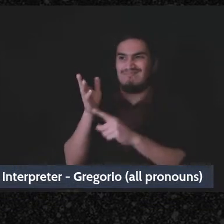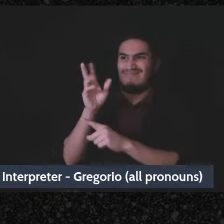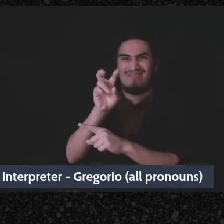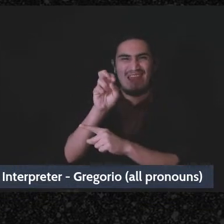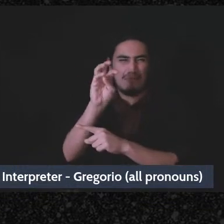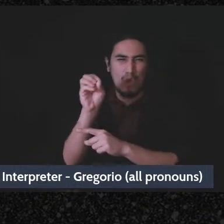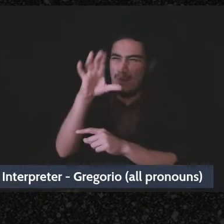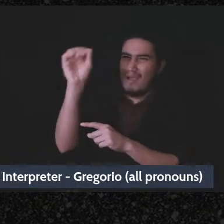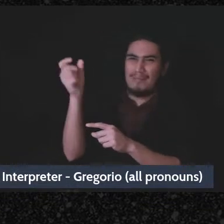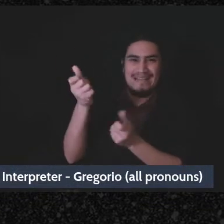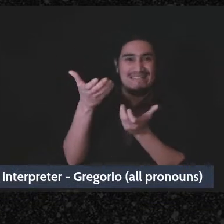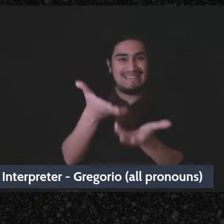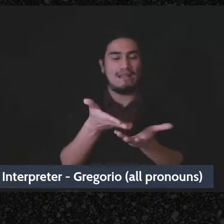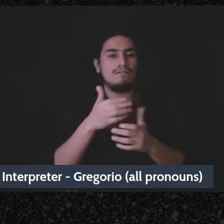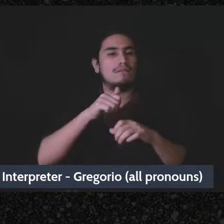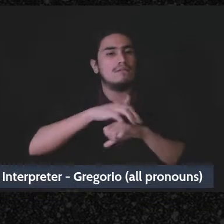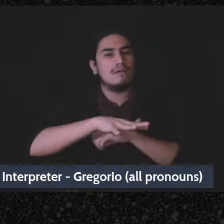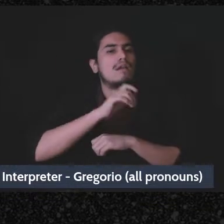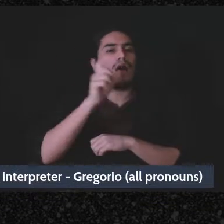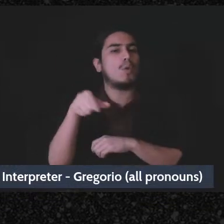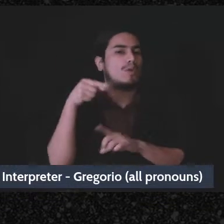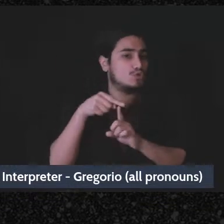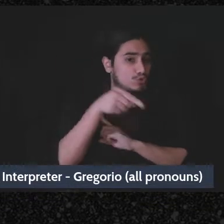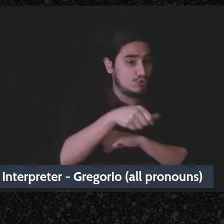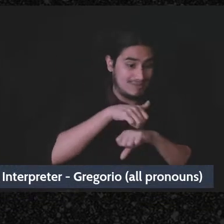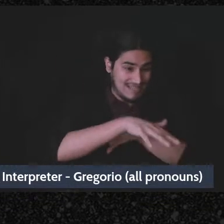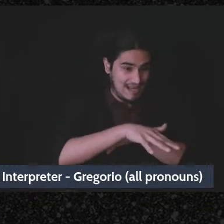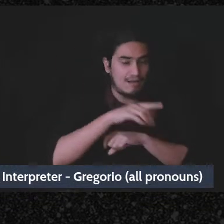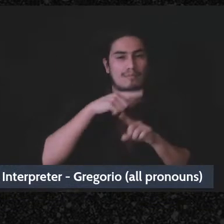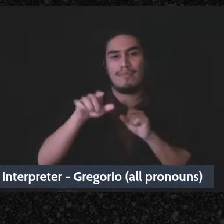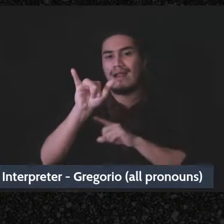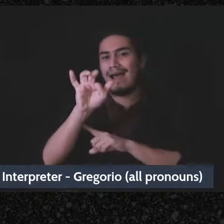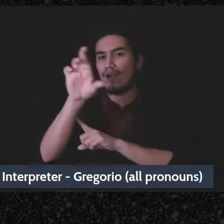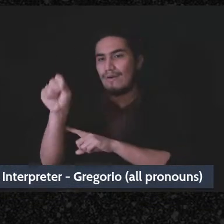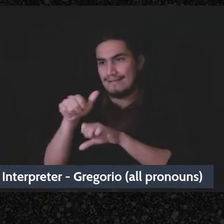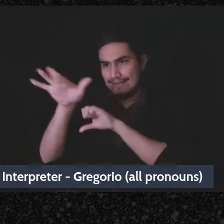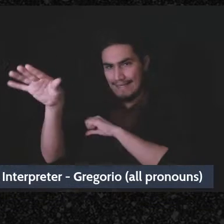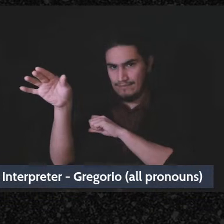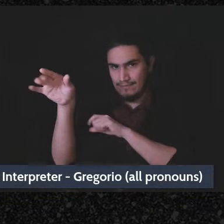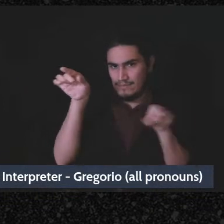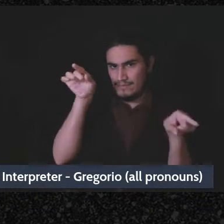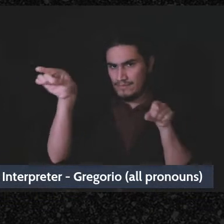not just to you but also to the IRS. So the IRS knows about this-this money,